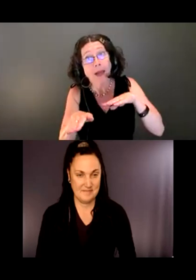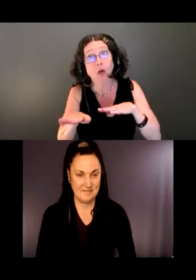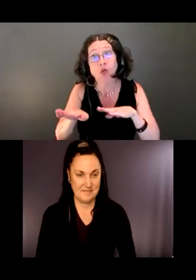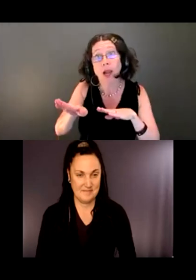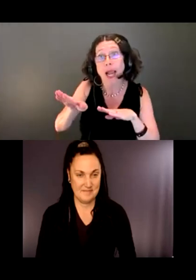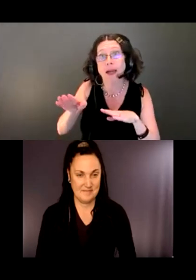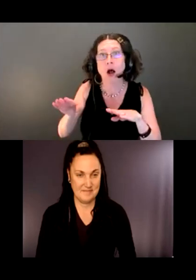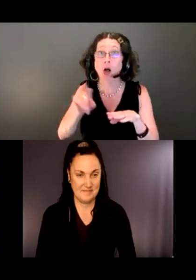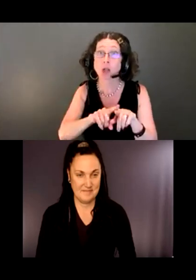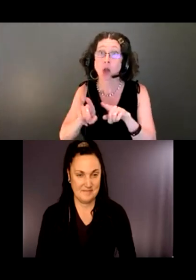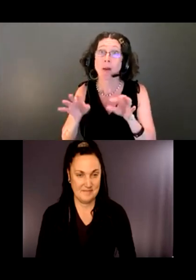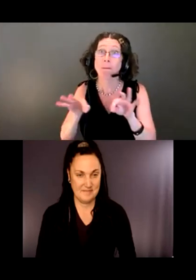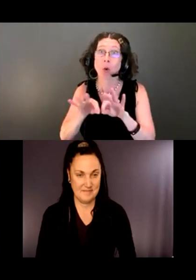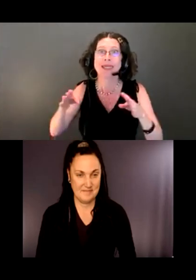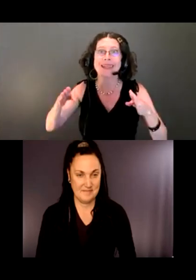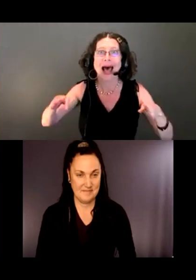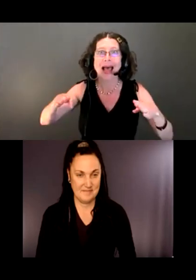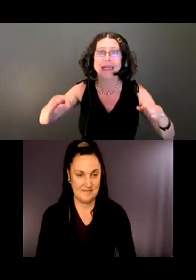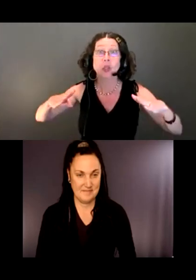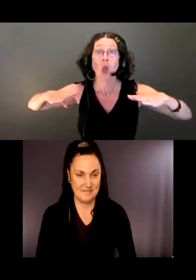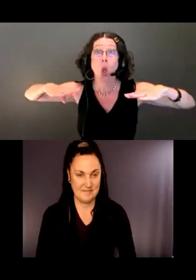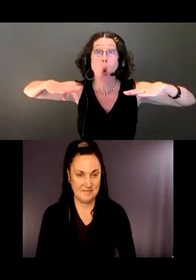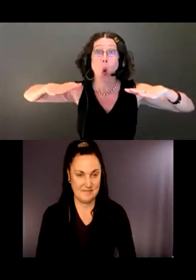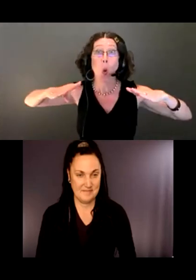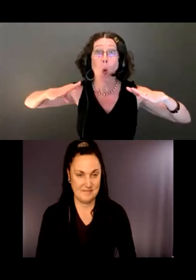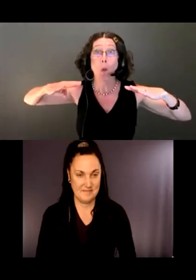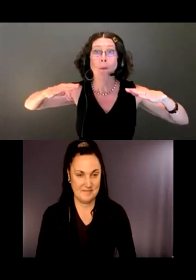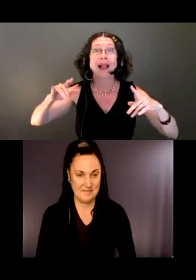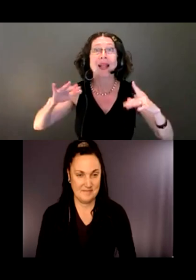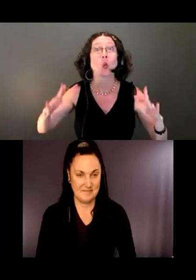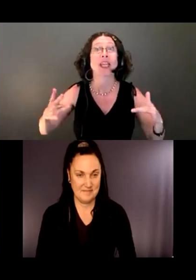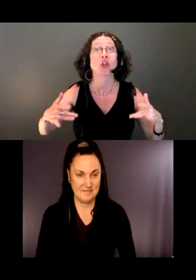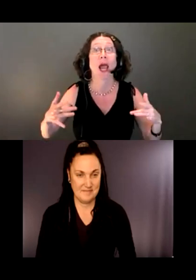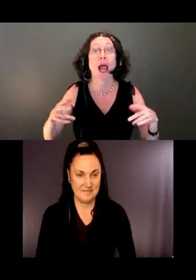Side slope matters because your wheelchair or walker is suddenly at an angle.